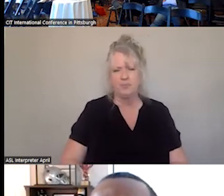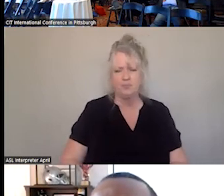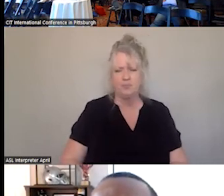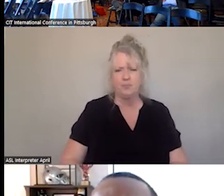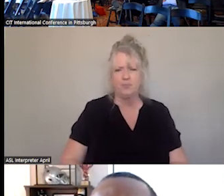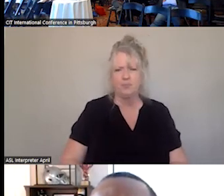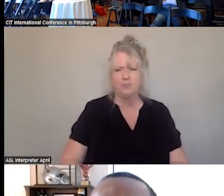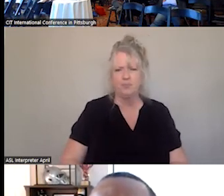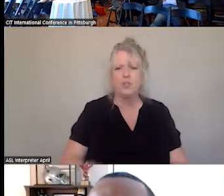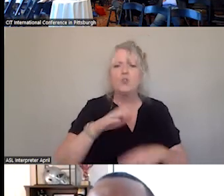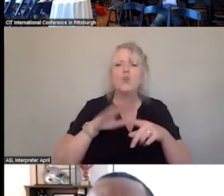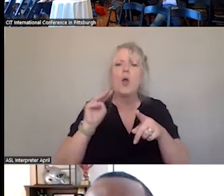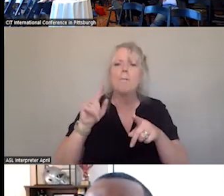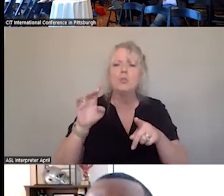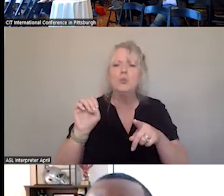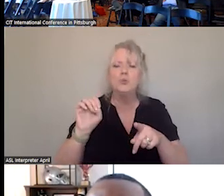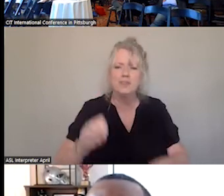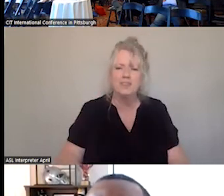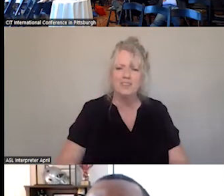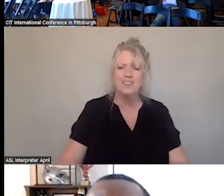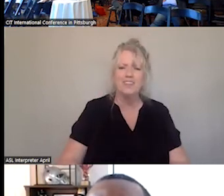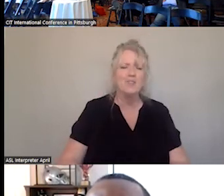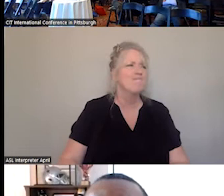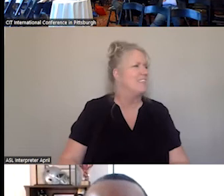YOU'RE ON MUTE, KATE. >> I KNEW I WAS GOING TO DO IT AT LEAST ONCE.